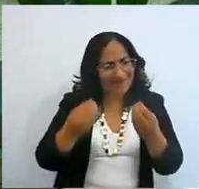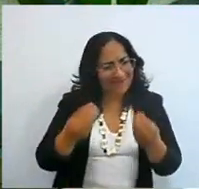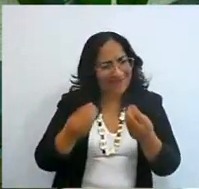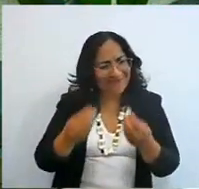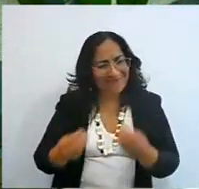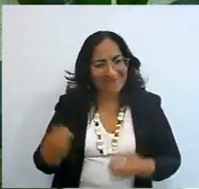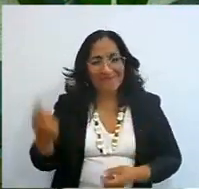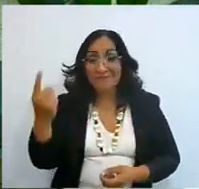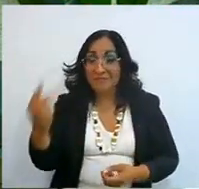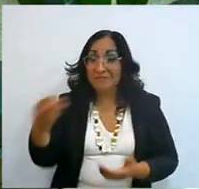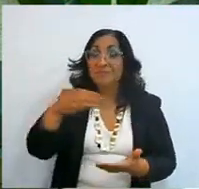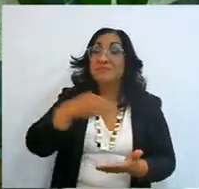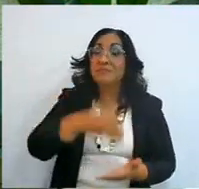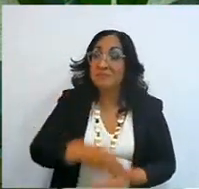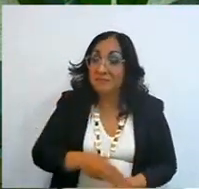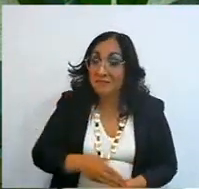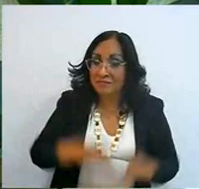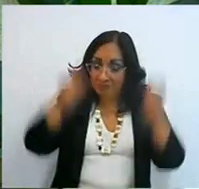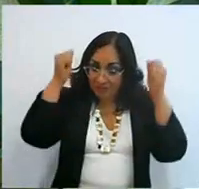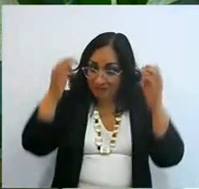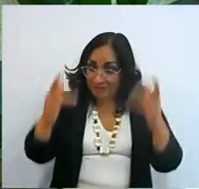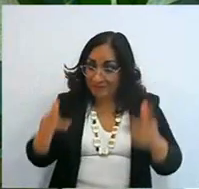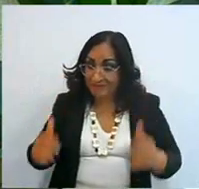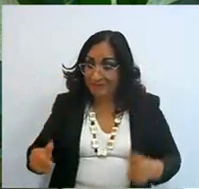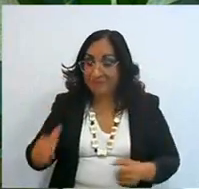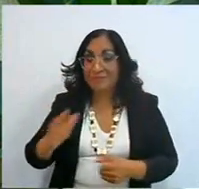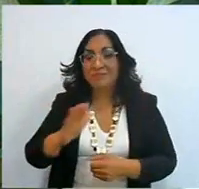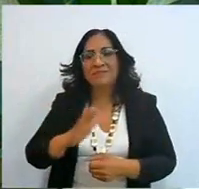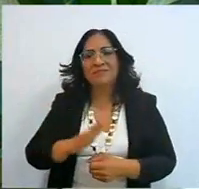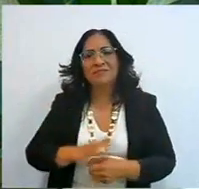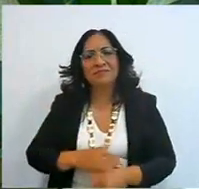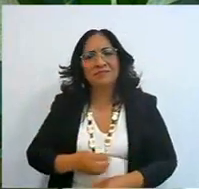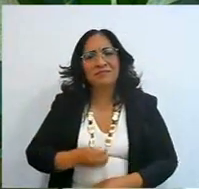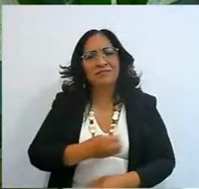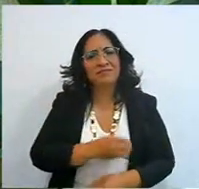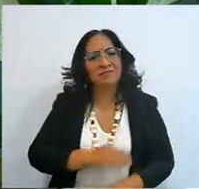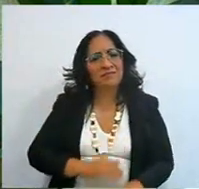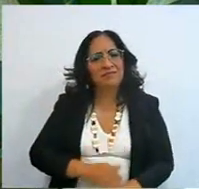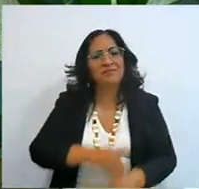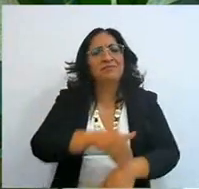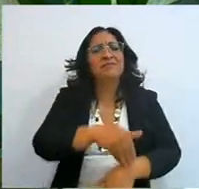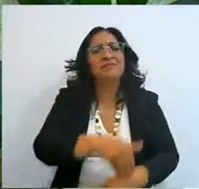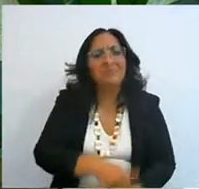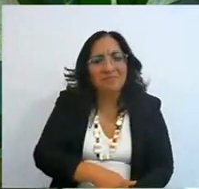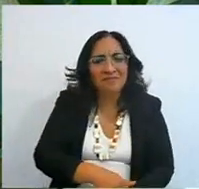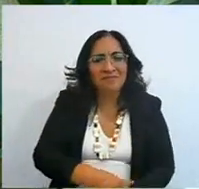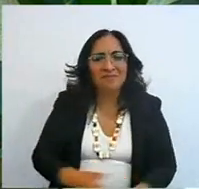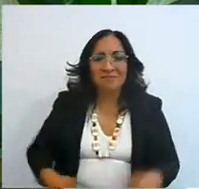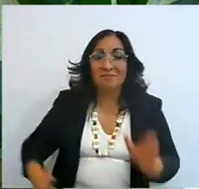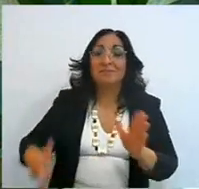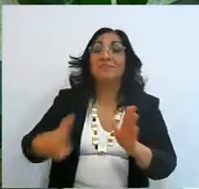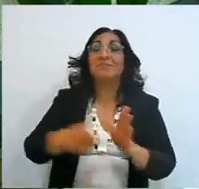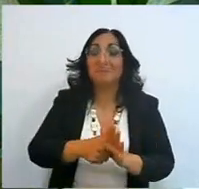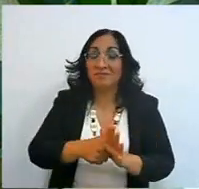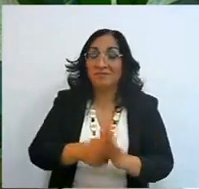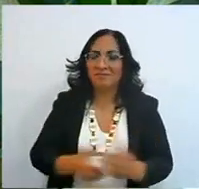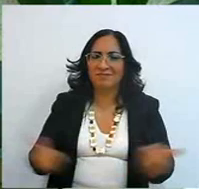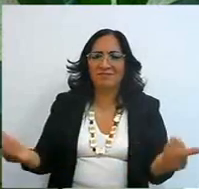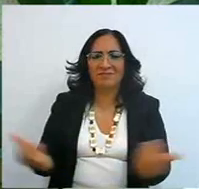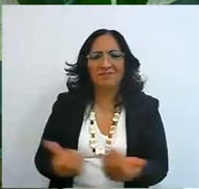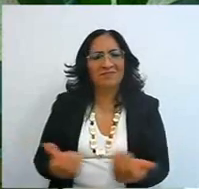just for having had the Law here, and acting accordingly,